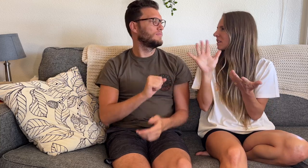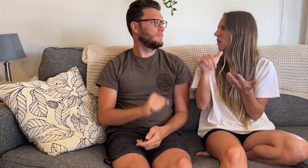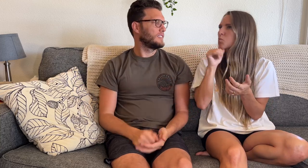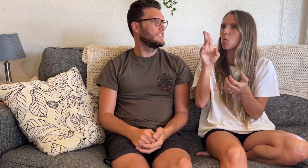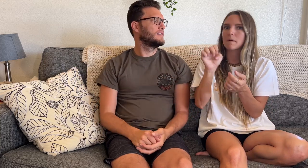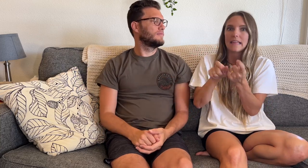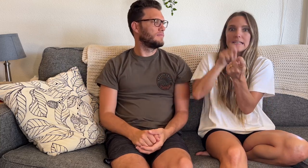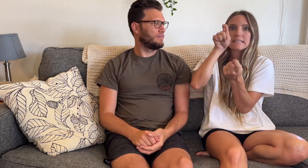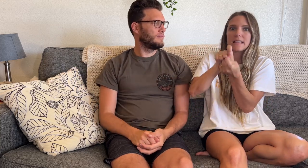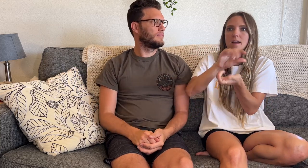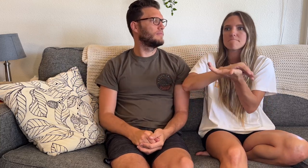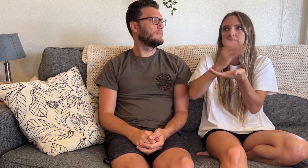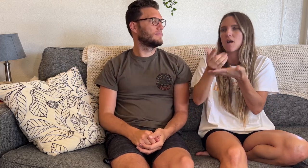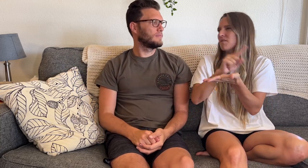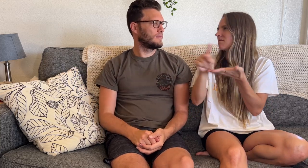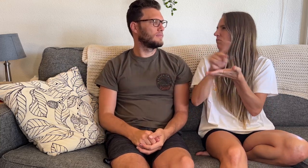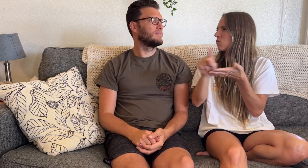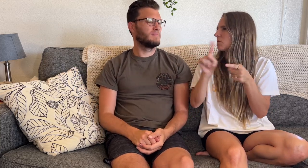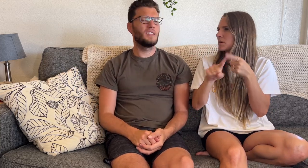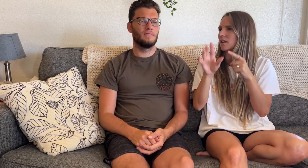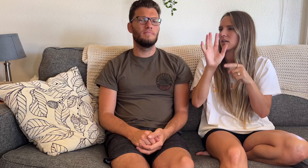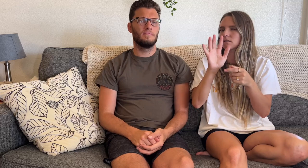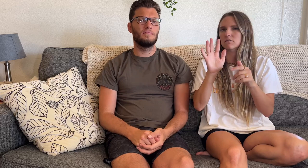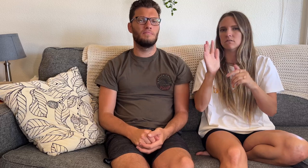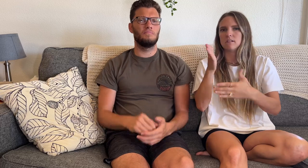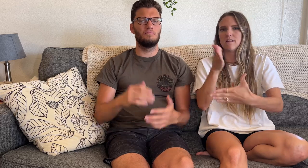It doesn't have to be an EXACT amount, but your average spending amount.